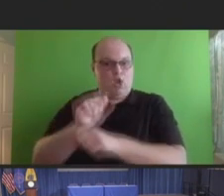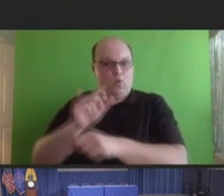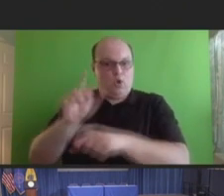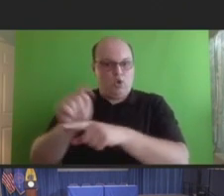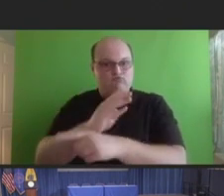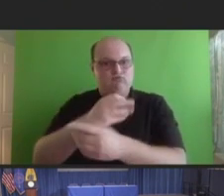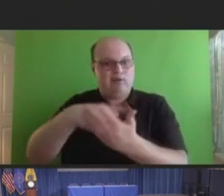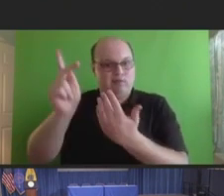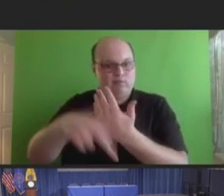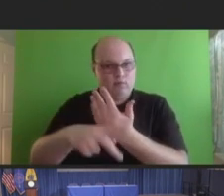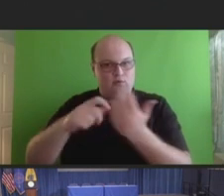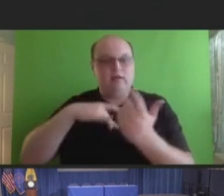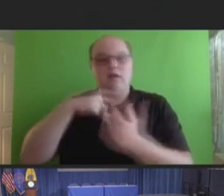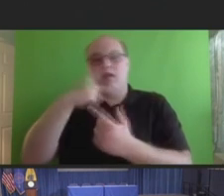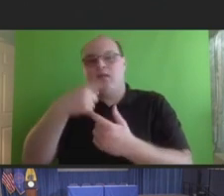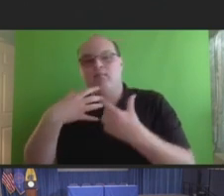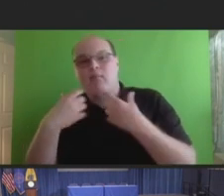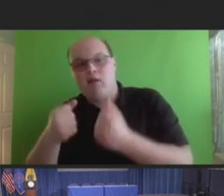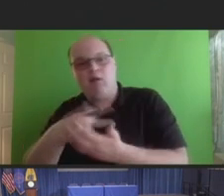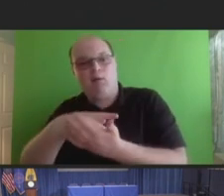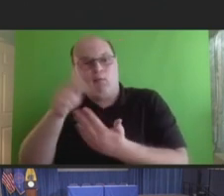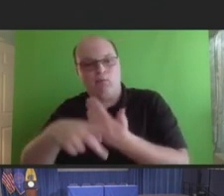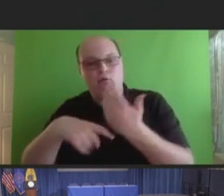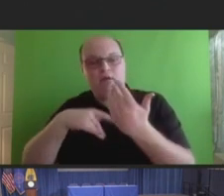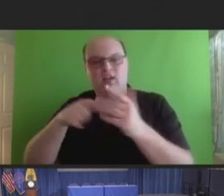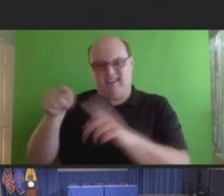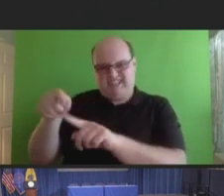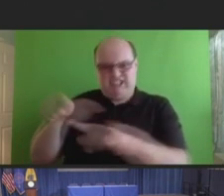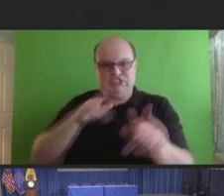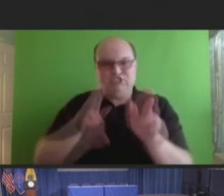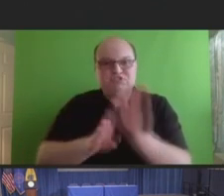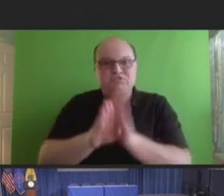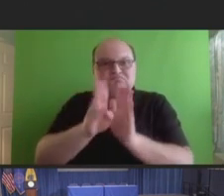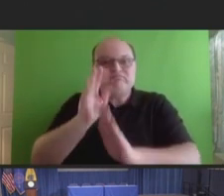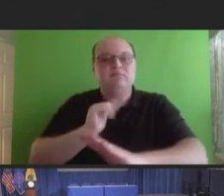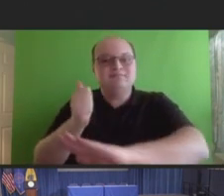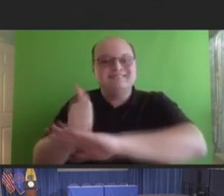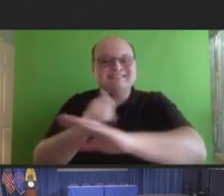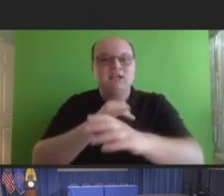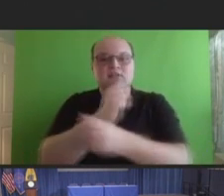programs, and public health programs develop vaccine safety monitoring courses designed